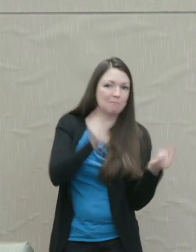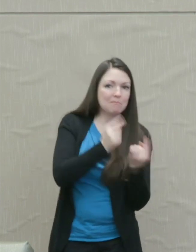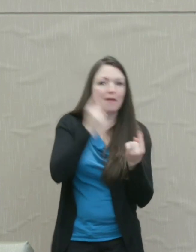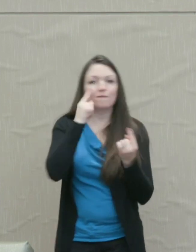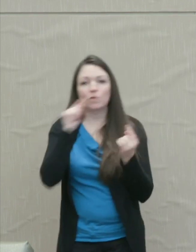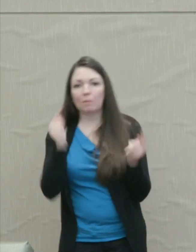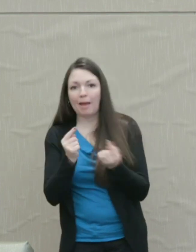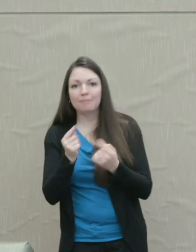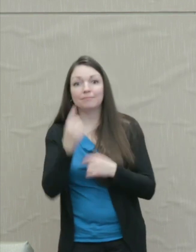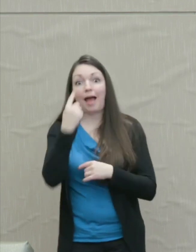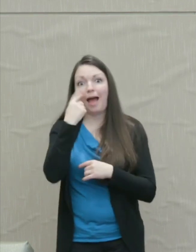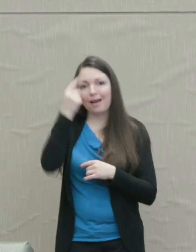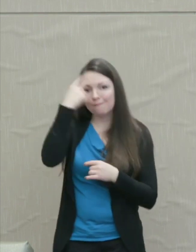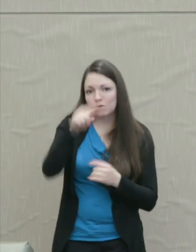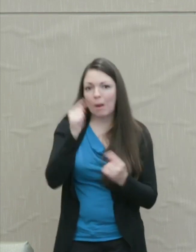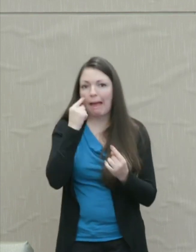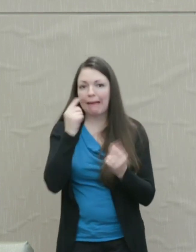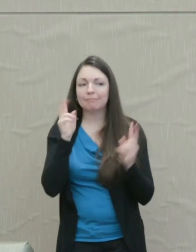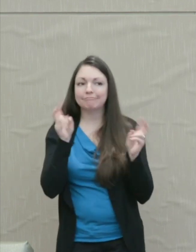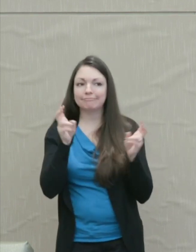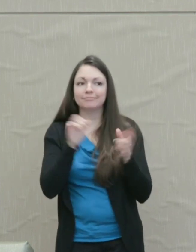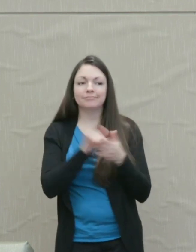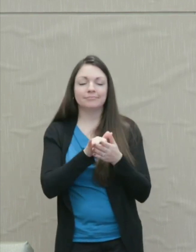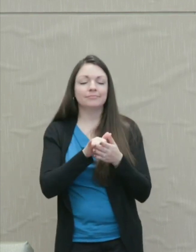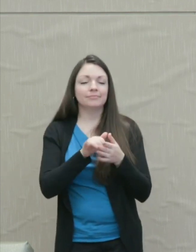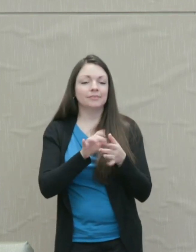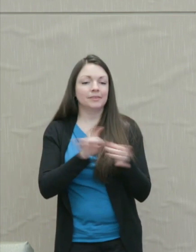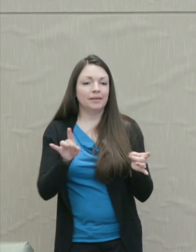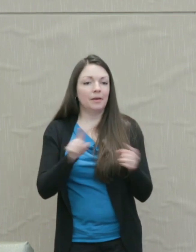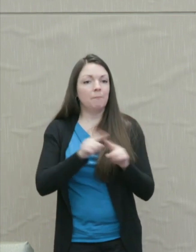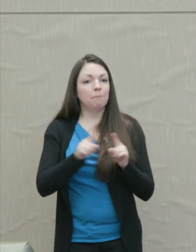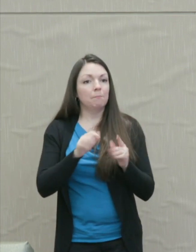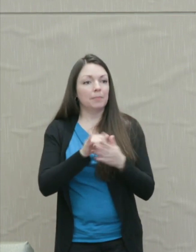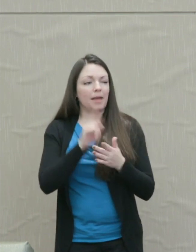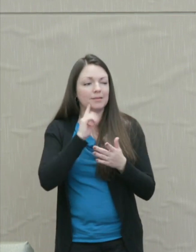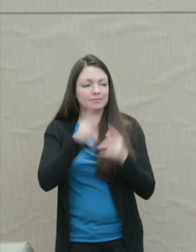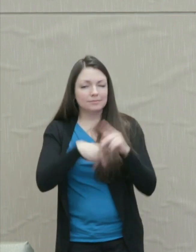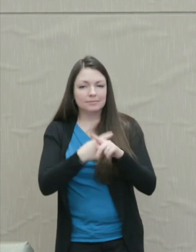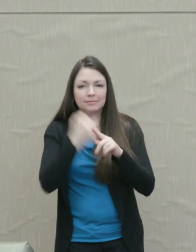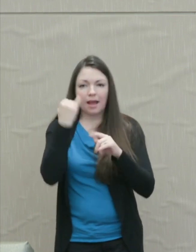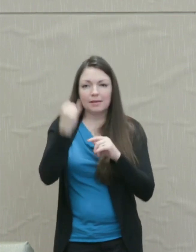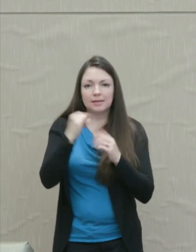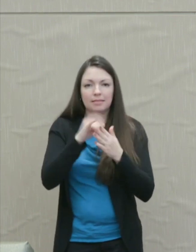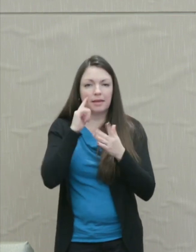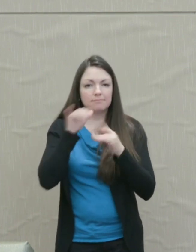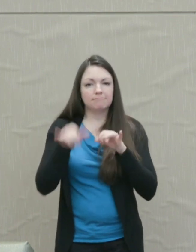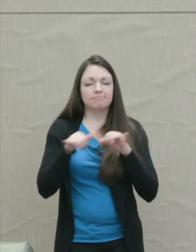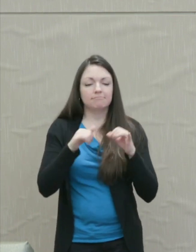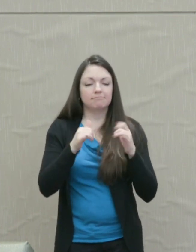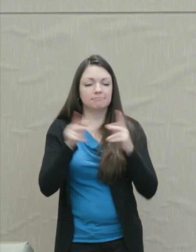And it's not hard to imagine that that crude idea of proportional payback has an early